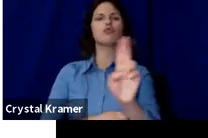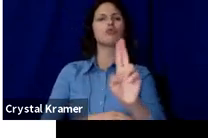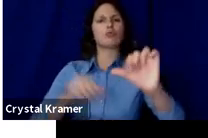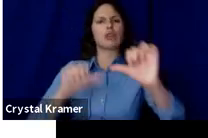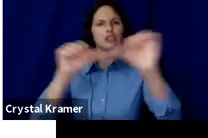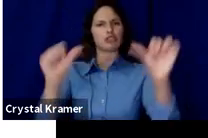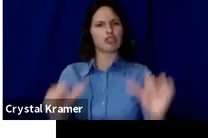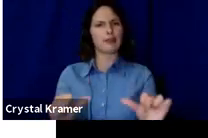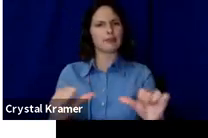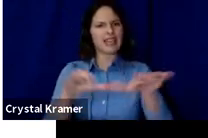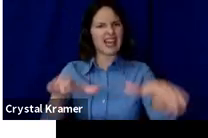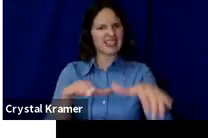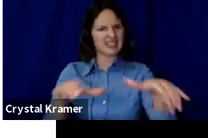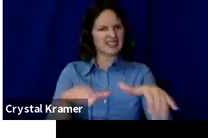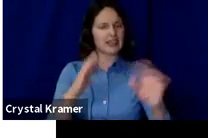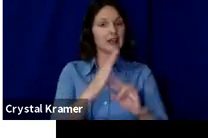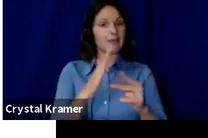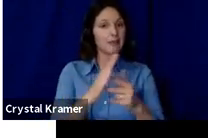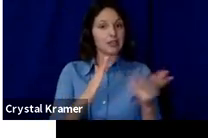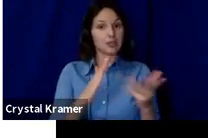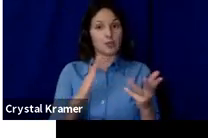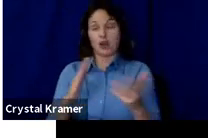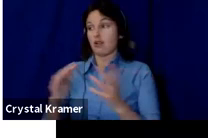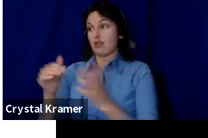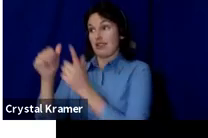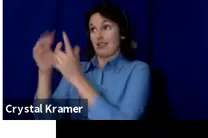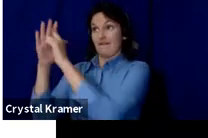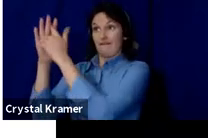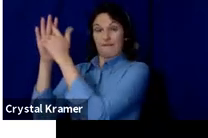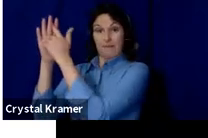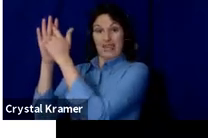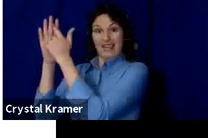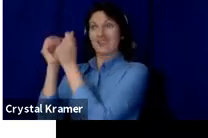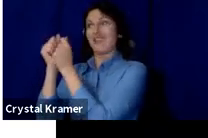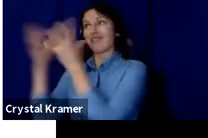That means there is lots of energy in the first and last portions of the campaign with